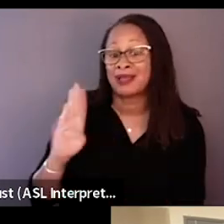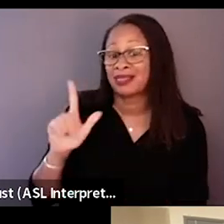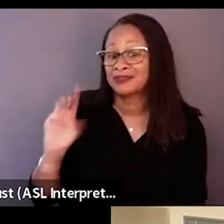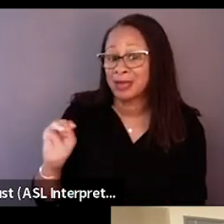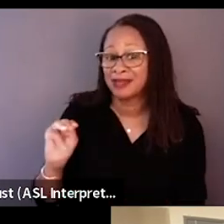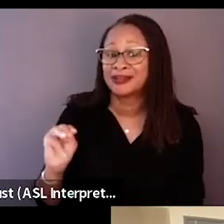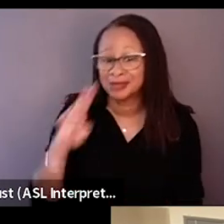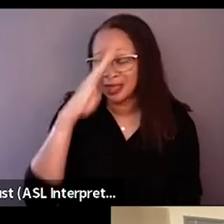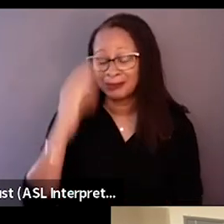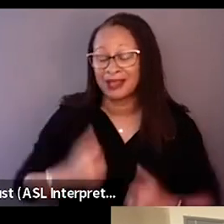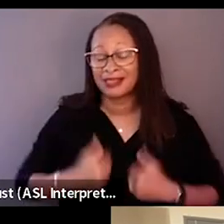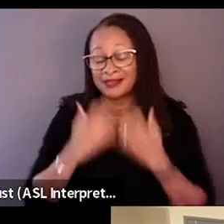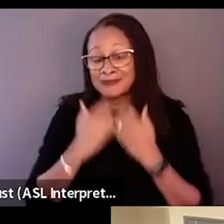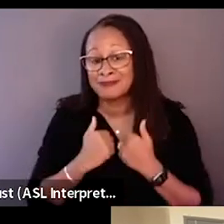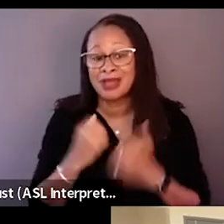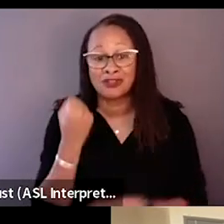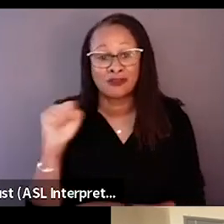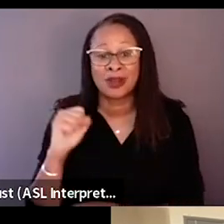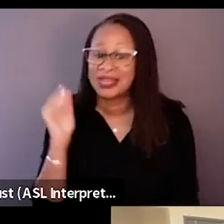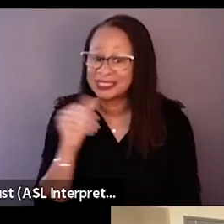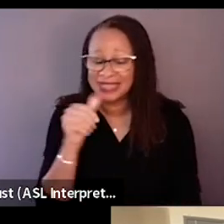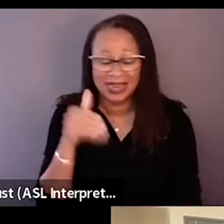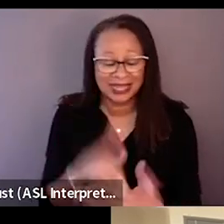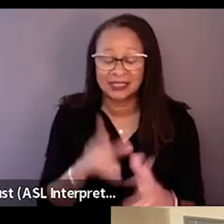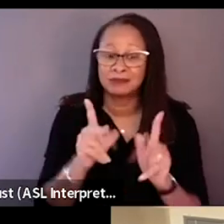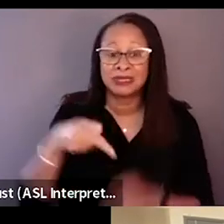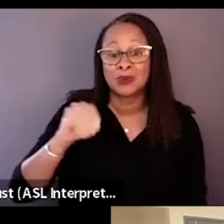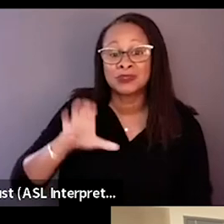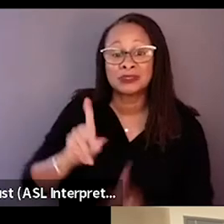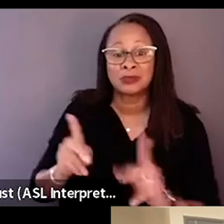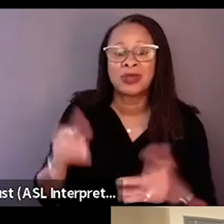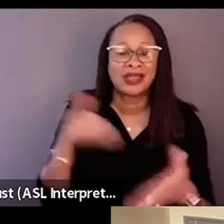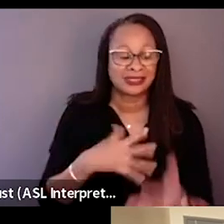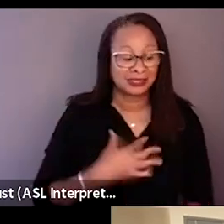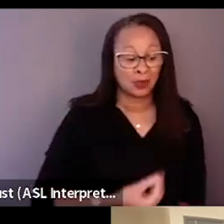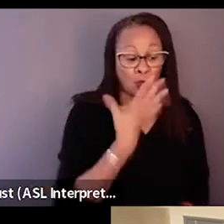So it's not against people of color versus the white population.